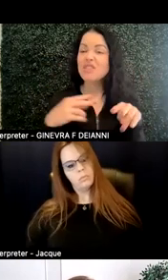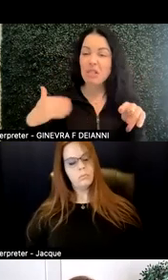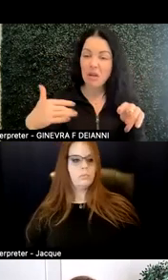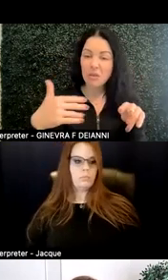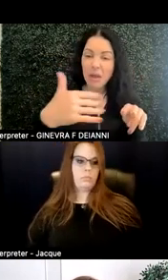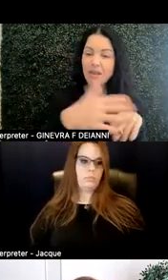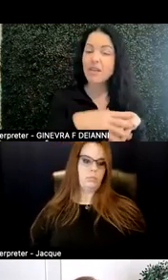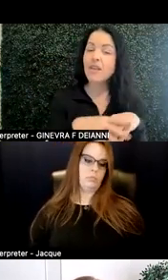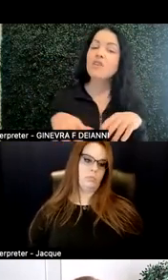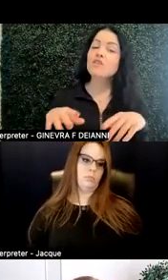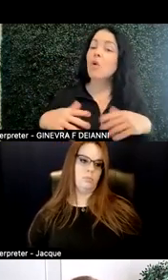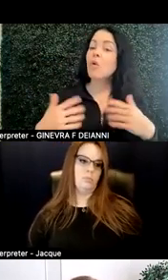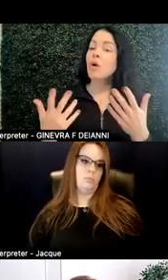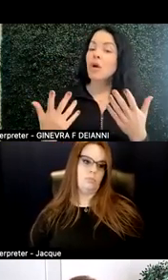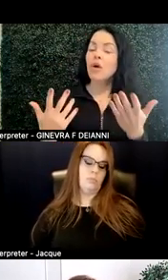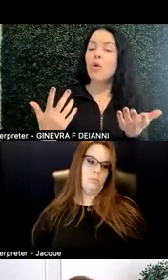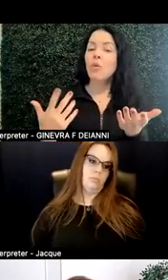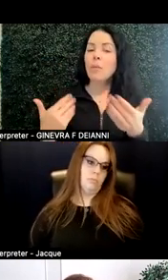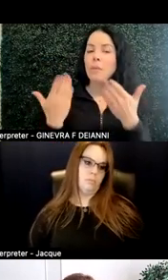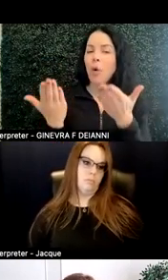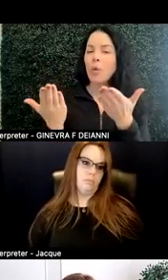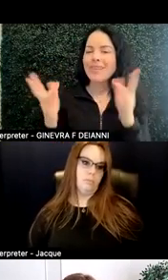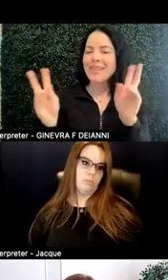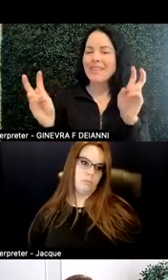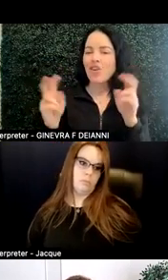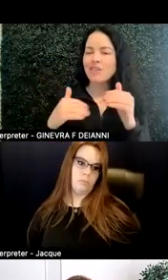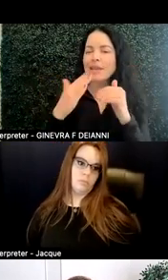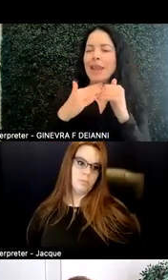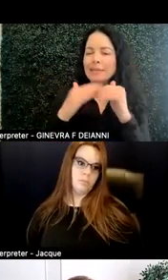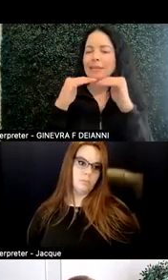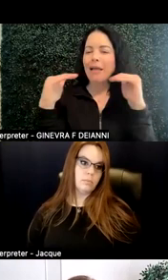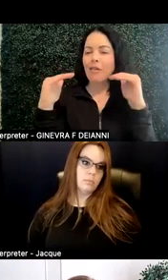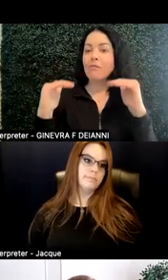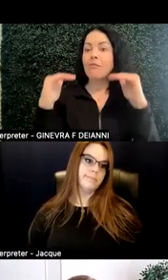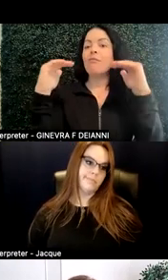So what I'm proposing-- and I'm calling this the next level inclusive STEM learning.